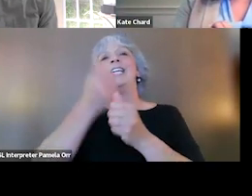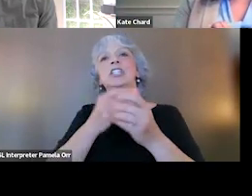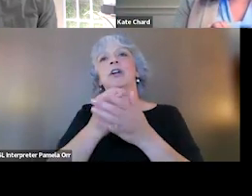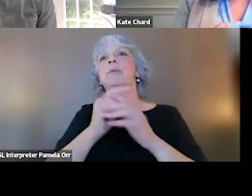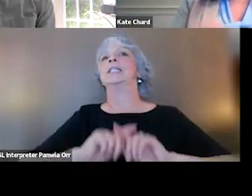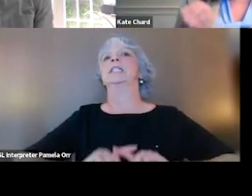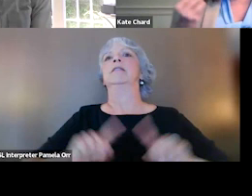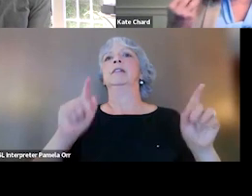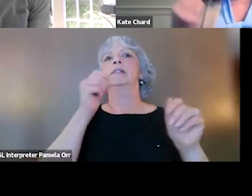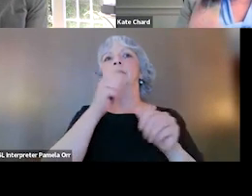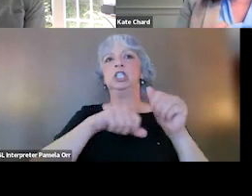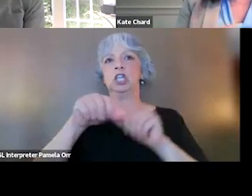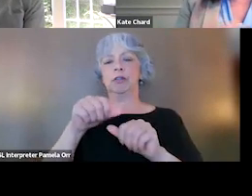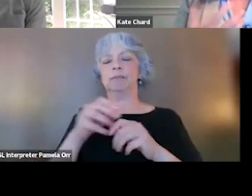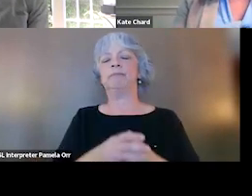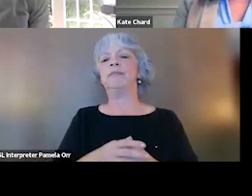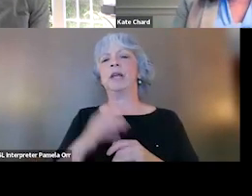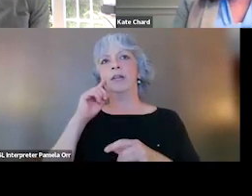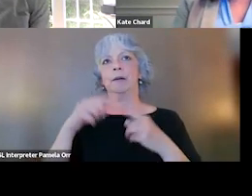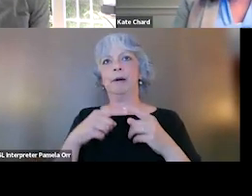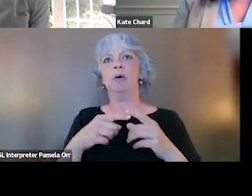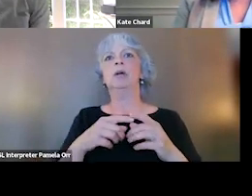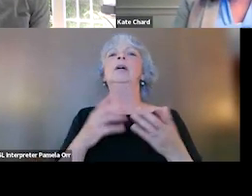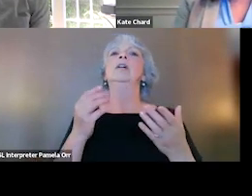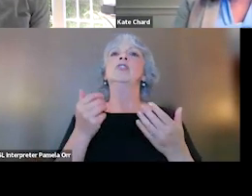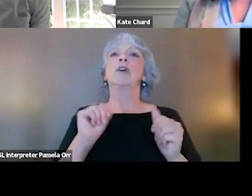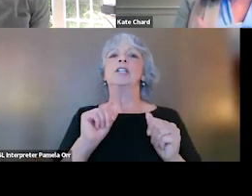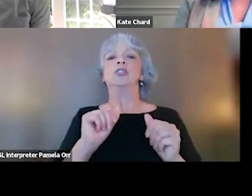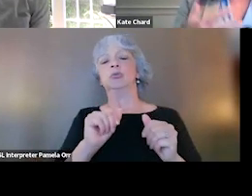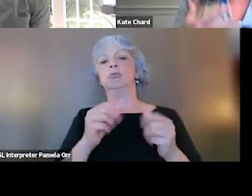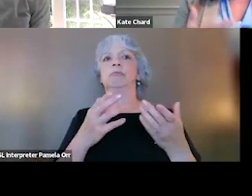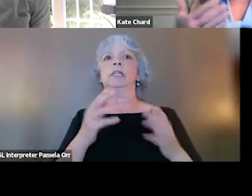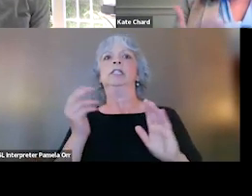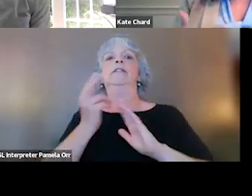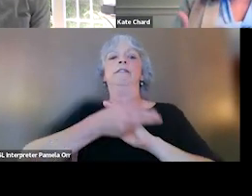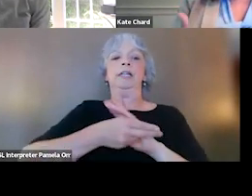So I always think about the analogy of out flanking PTSD of giving treatment options